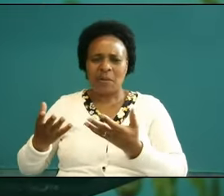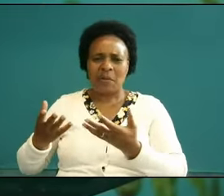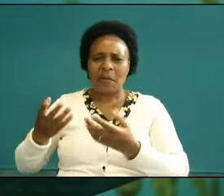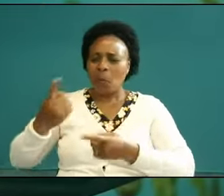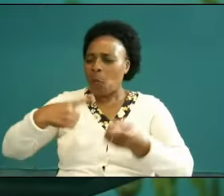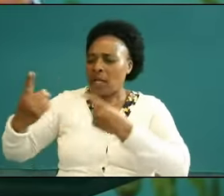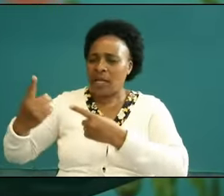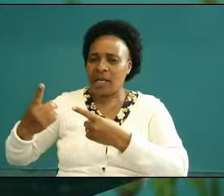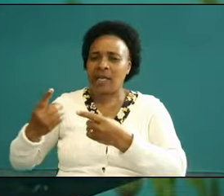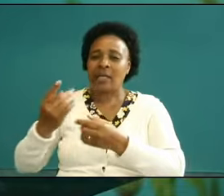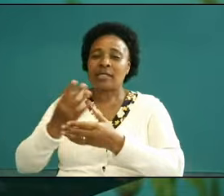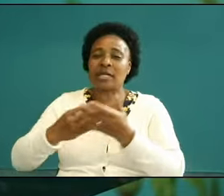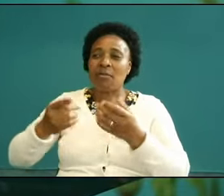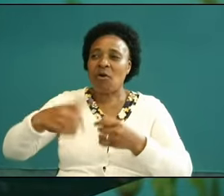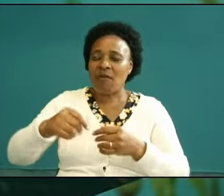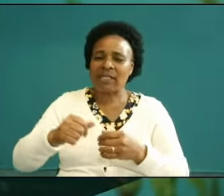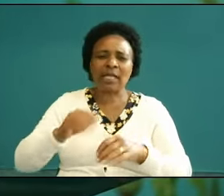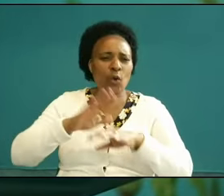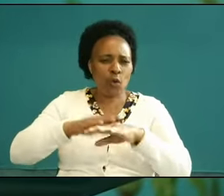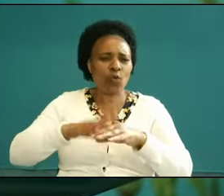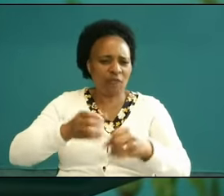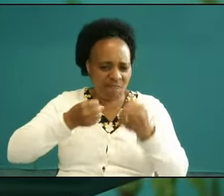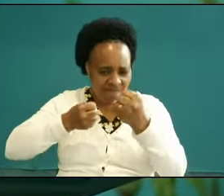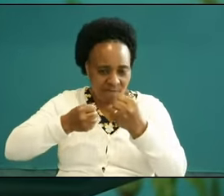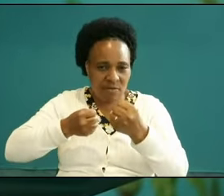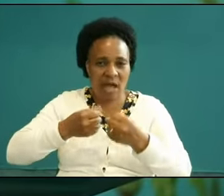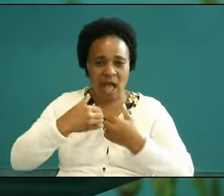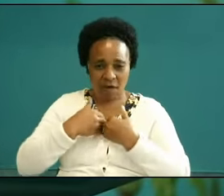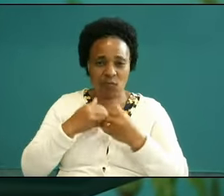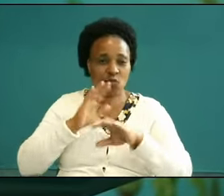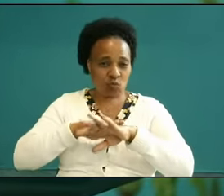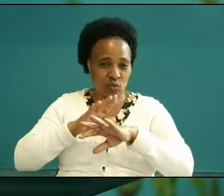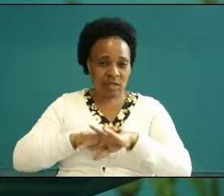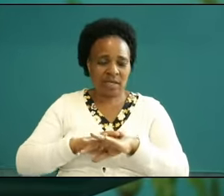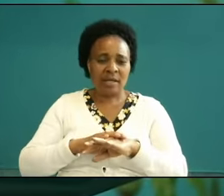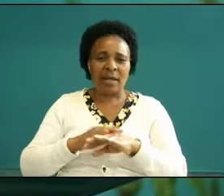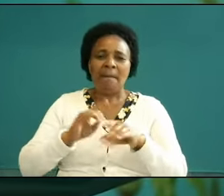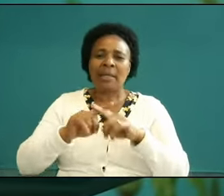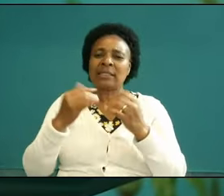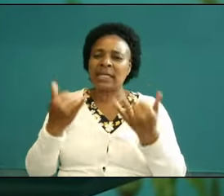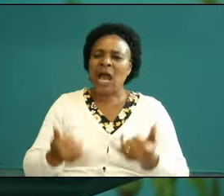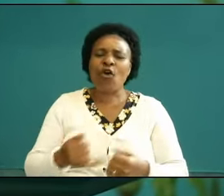some of us are very good in fighting but then Paul says no come on guys this is not the kind